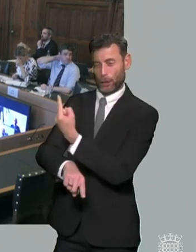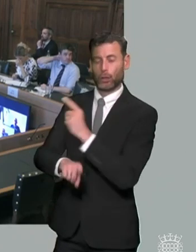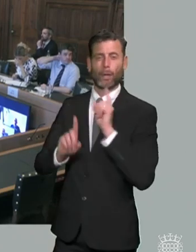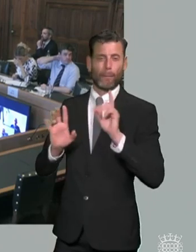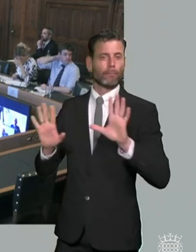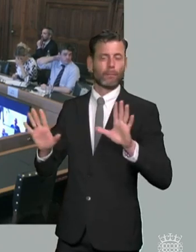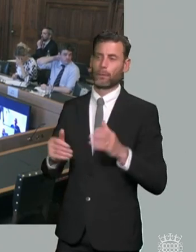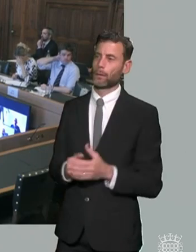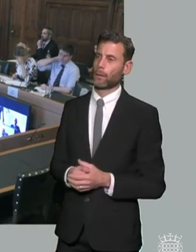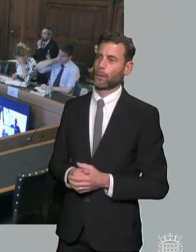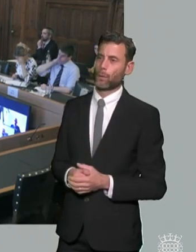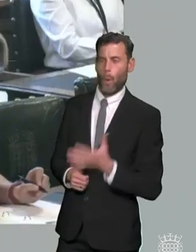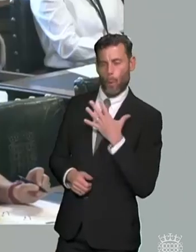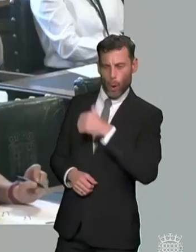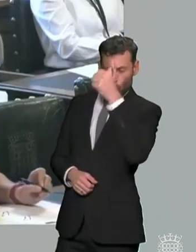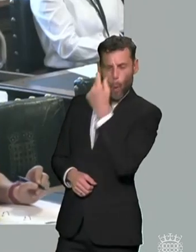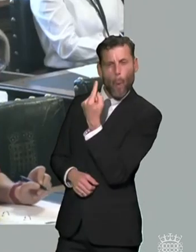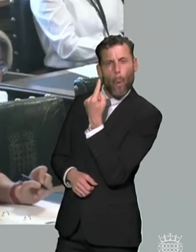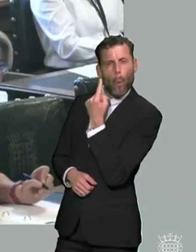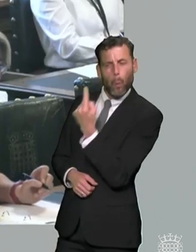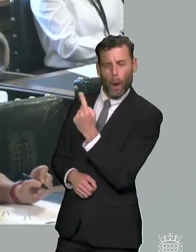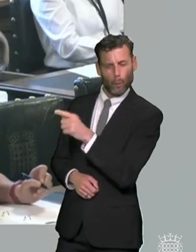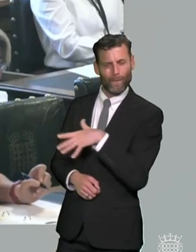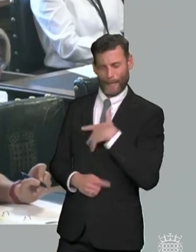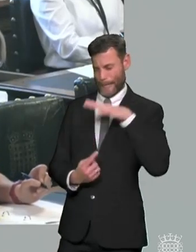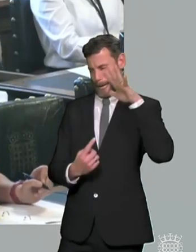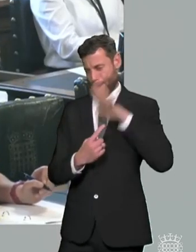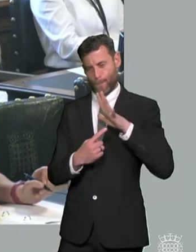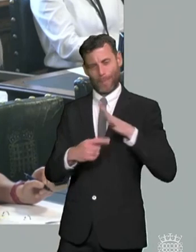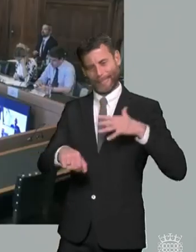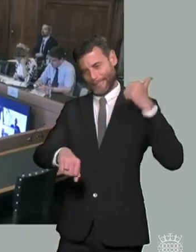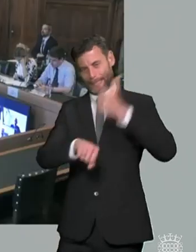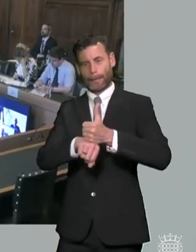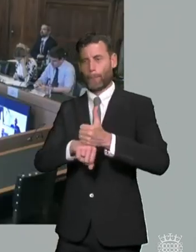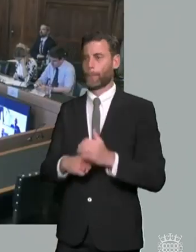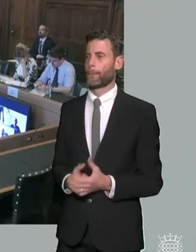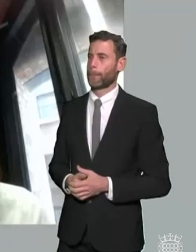interested in the one thing that they consider to be the most important thing i think early early